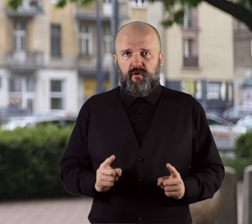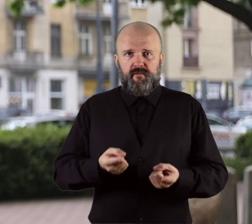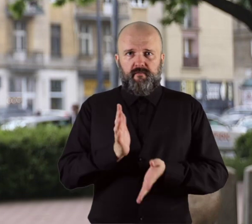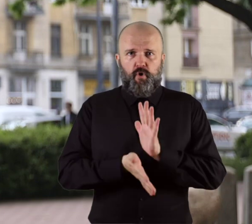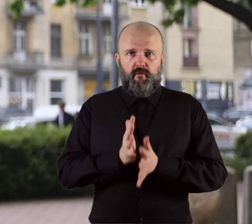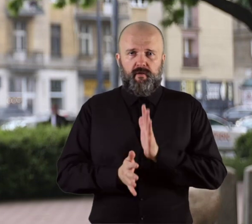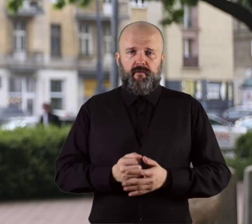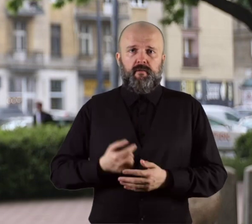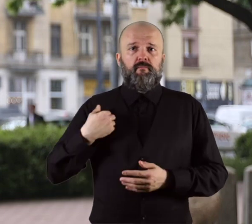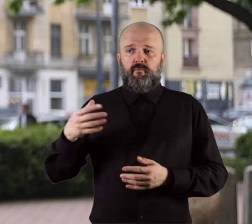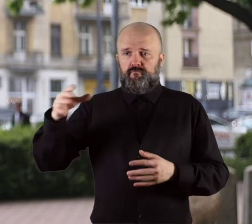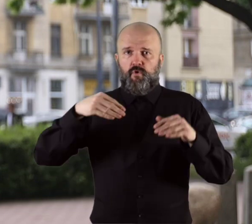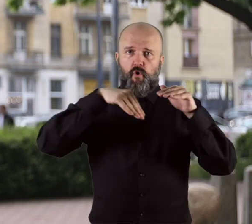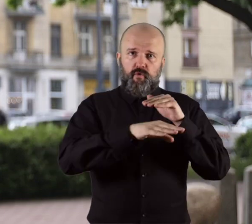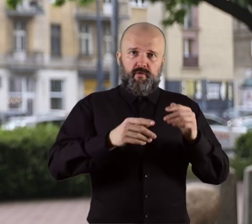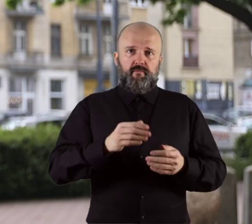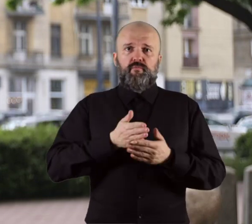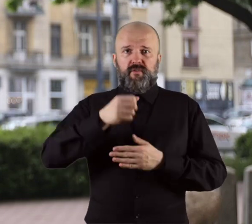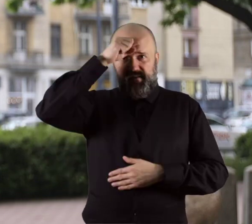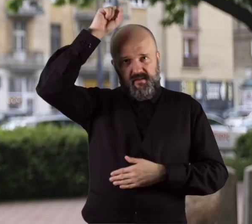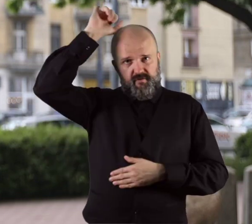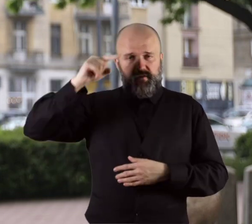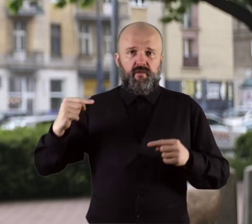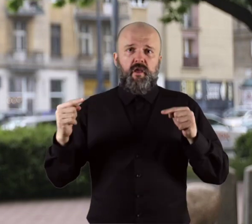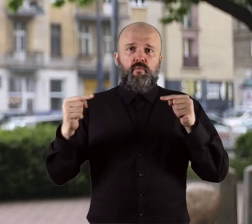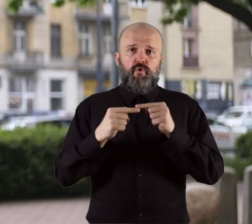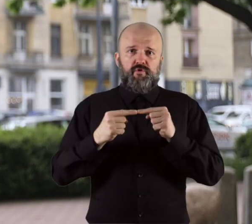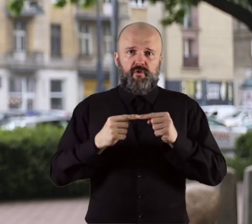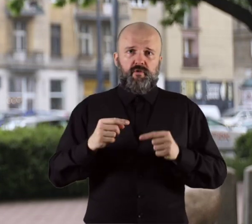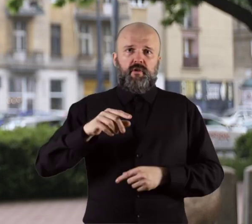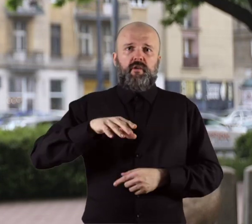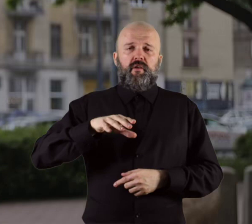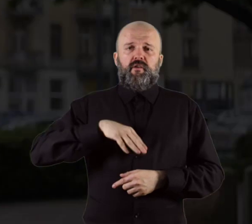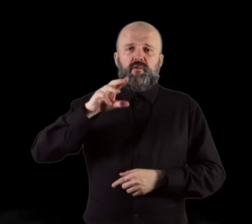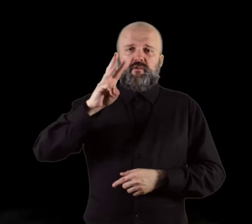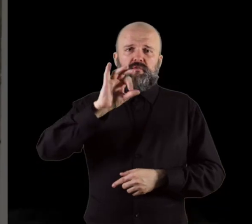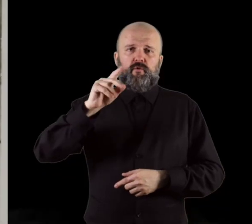They were hidden by Stanisław Świętochowski, a firefighter and ŻOB liaison officer.